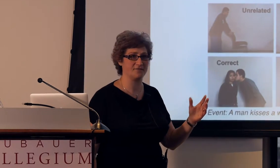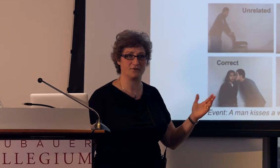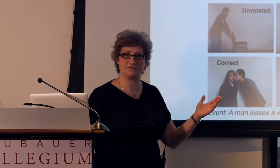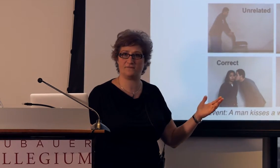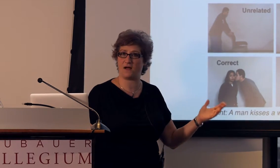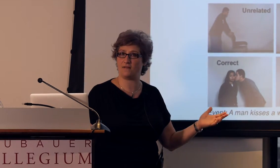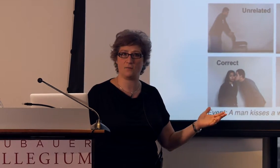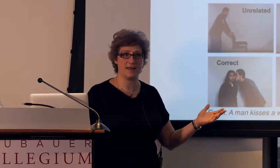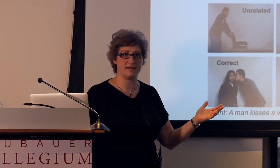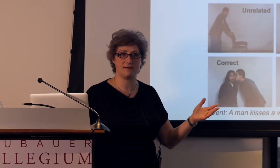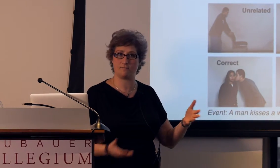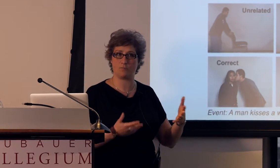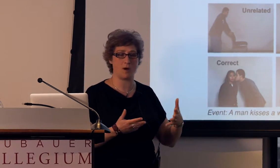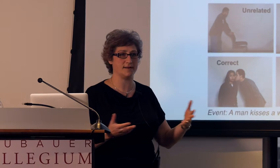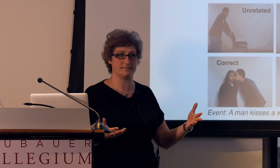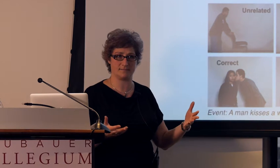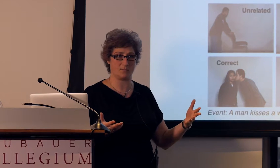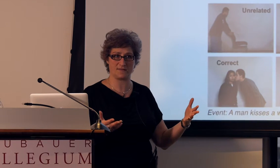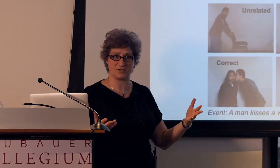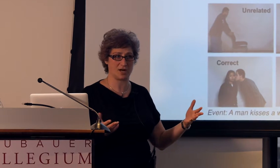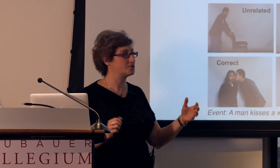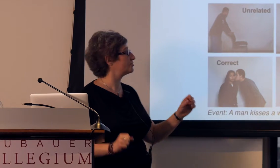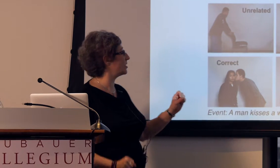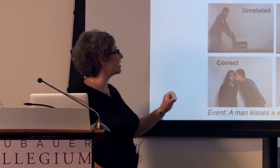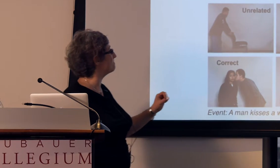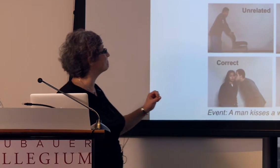if you're following what the gestures are.